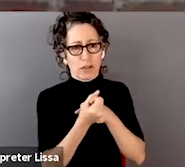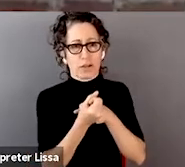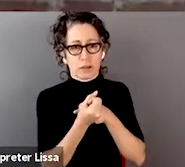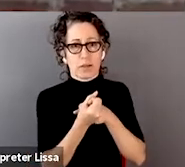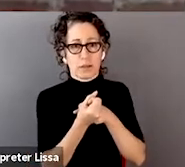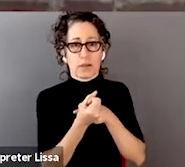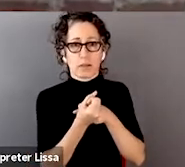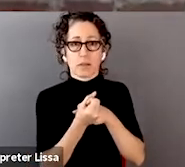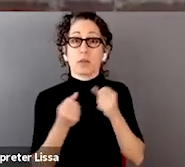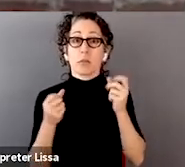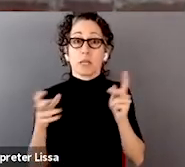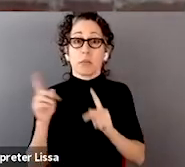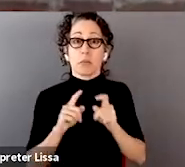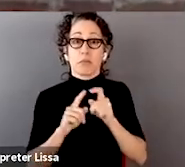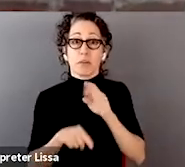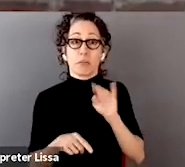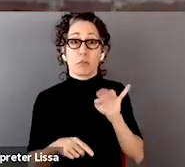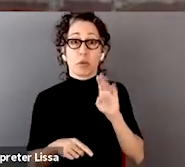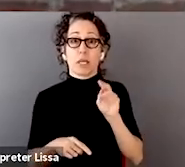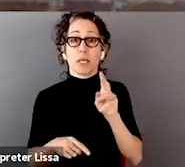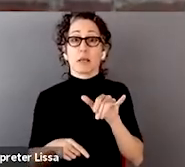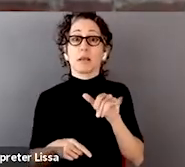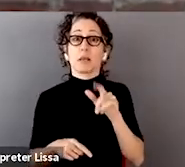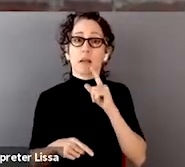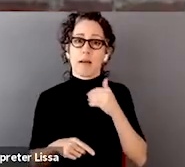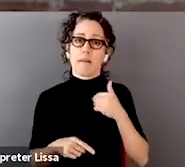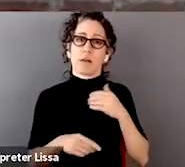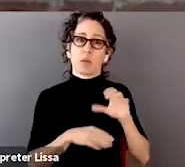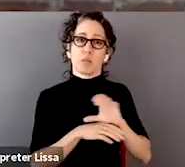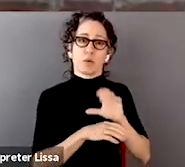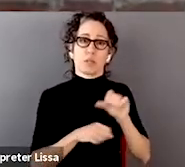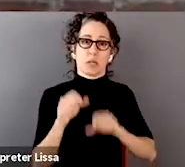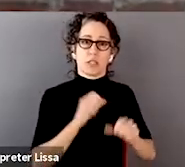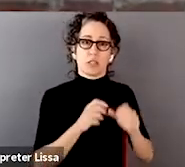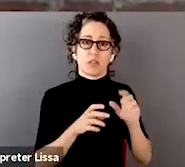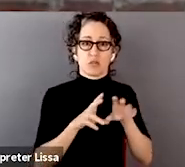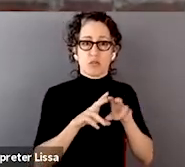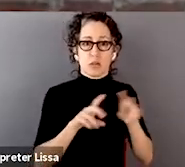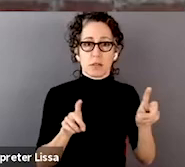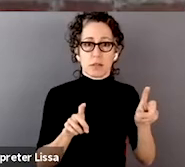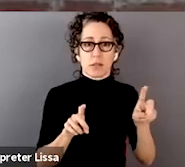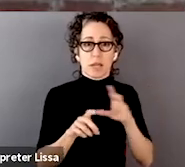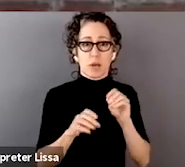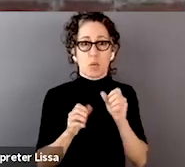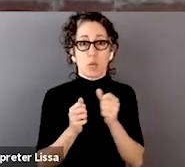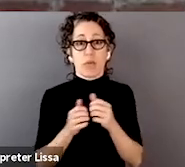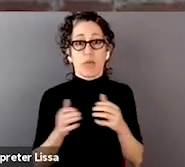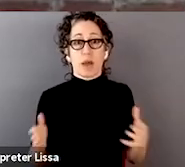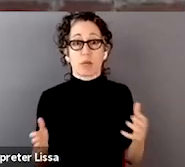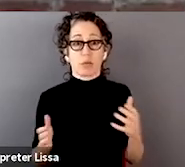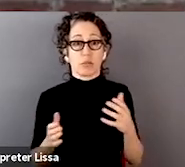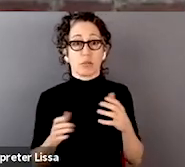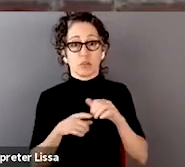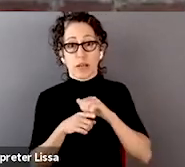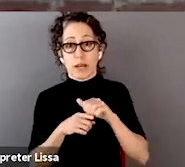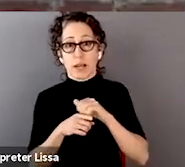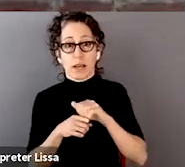came in with, you know, computer science degrees and without explicit training in biology.